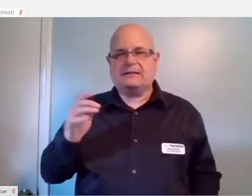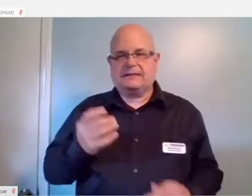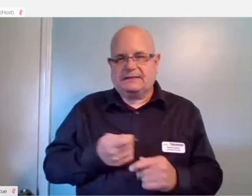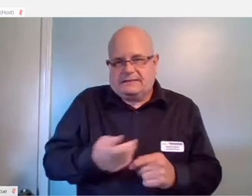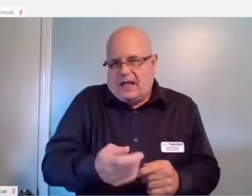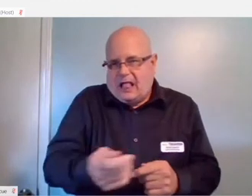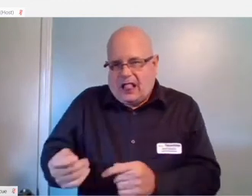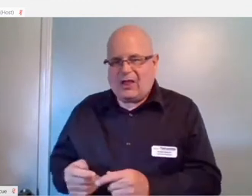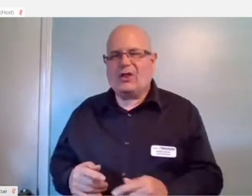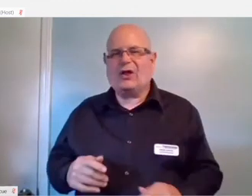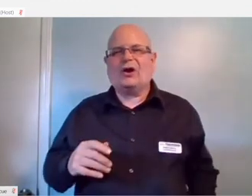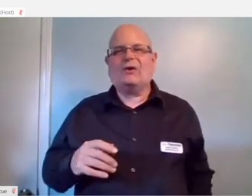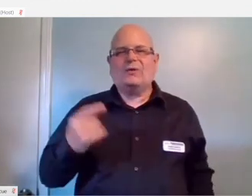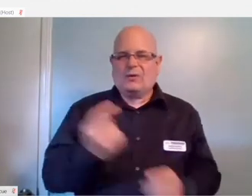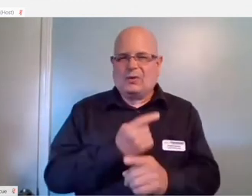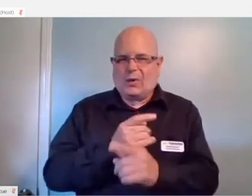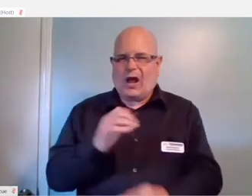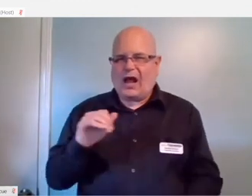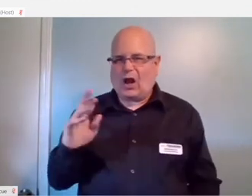of the appropriate cards to all of the different players.